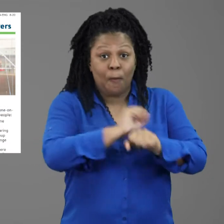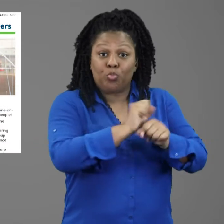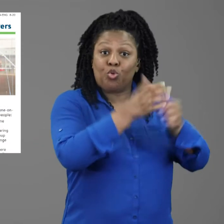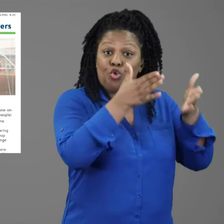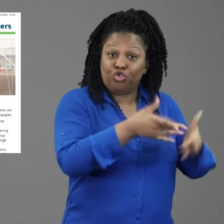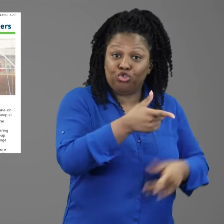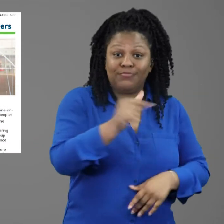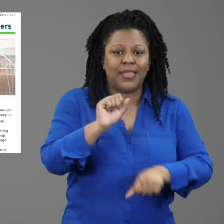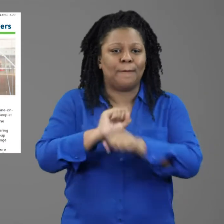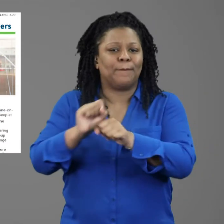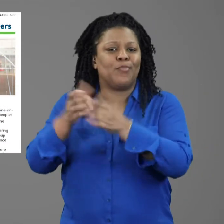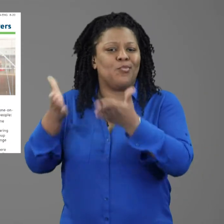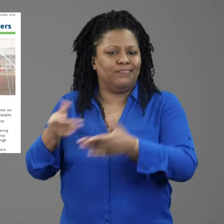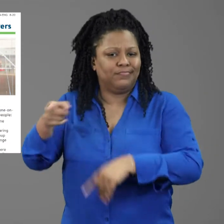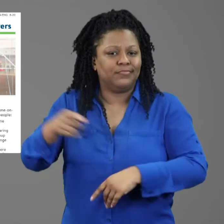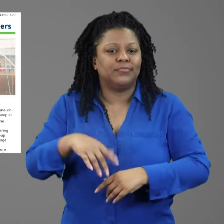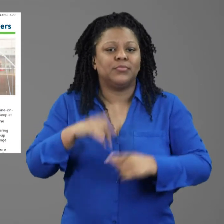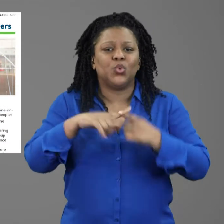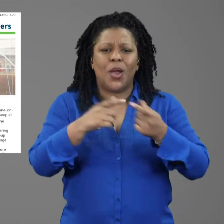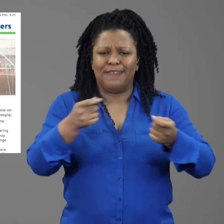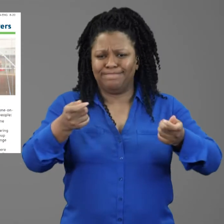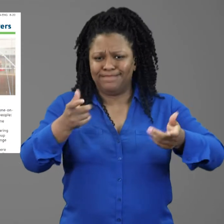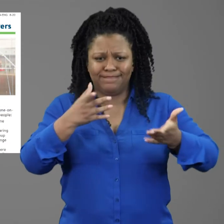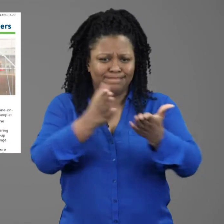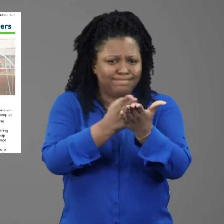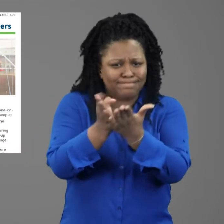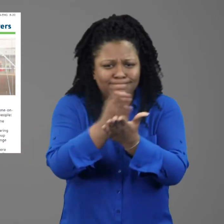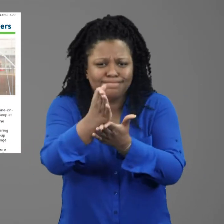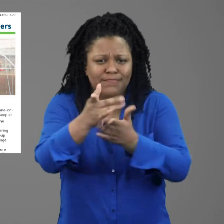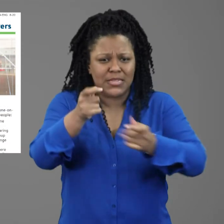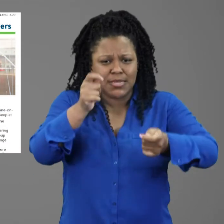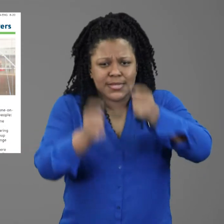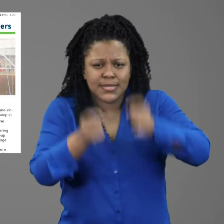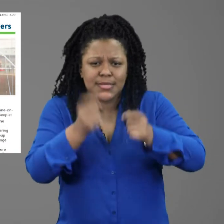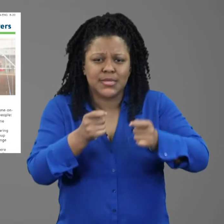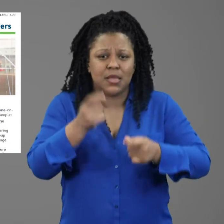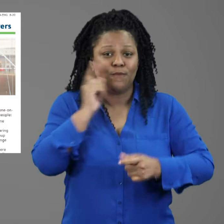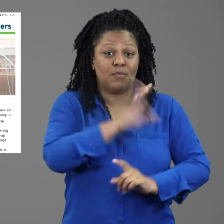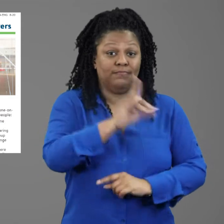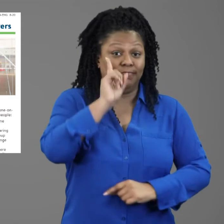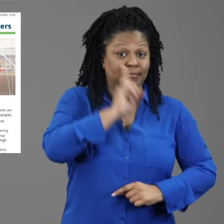To help employers and employees navigate accommodations,